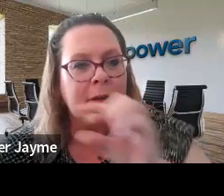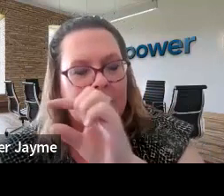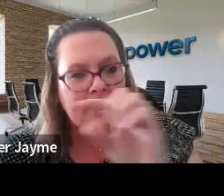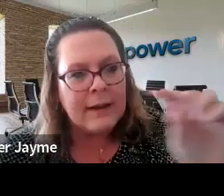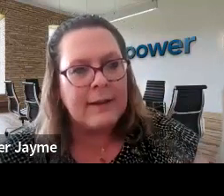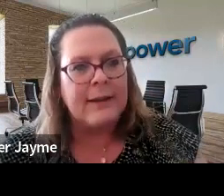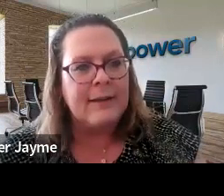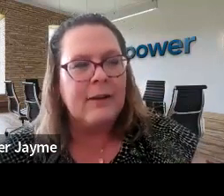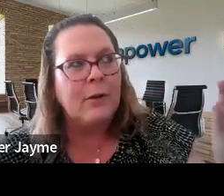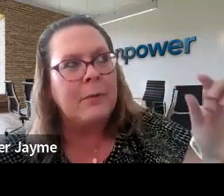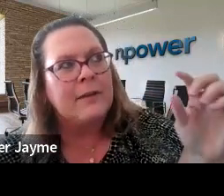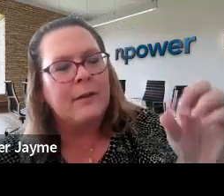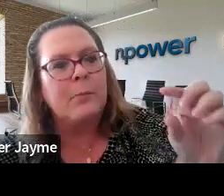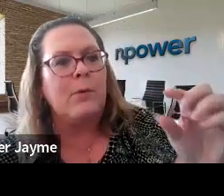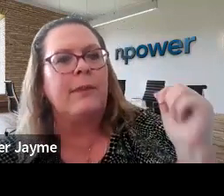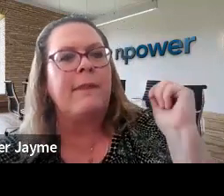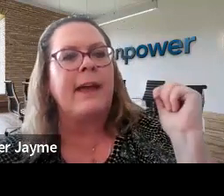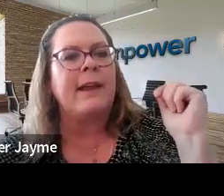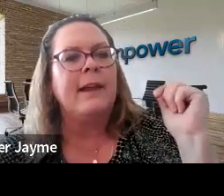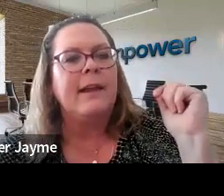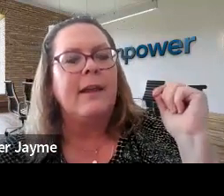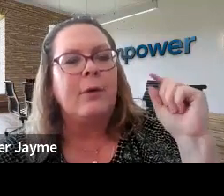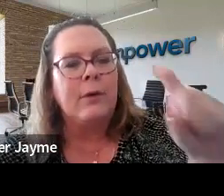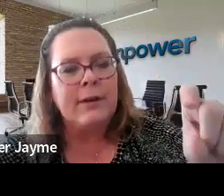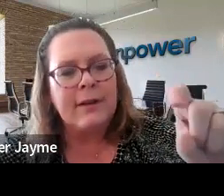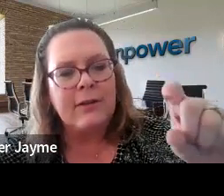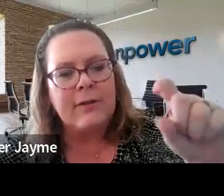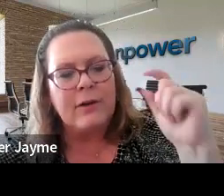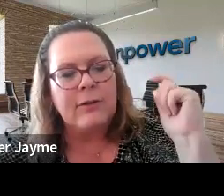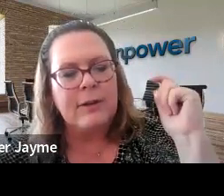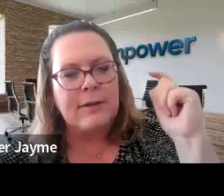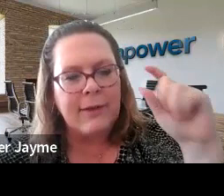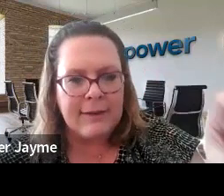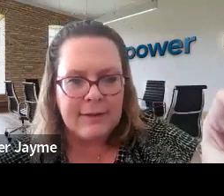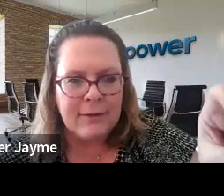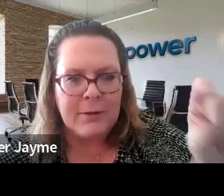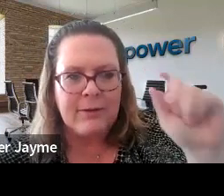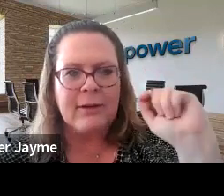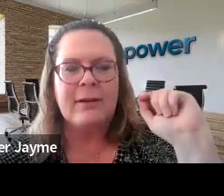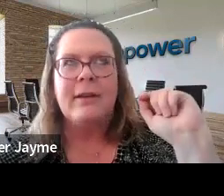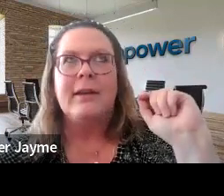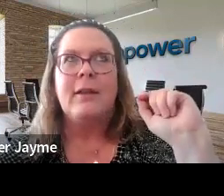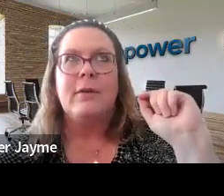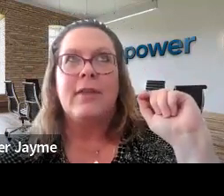So it's a continuum, and it's so important that the organizations that are doing the device distribution.